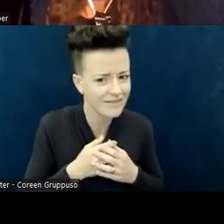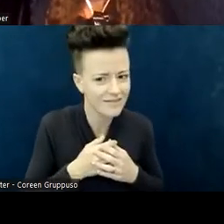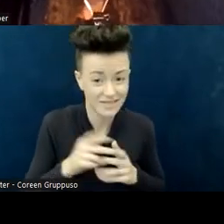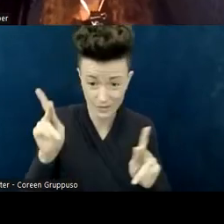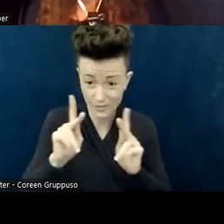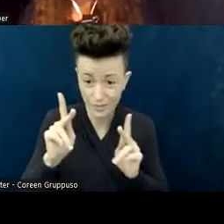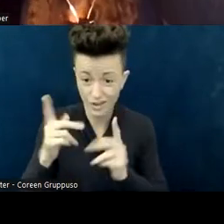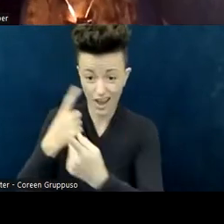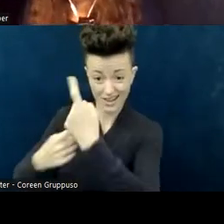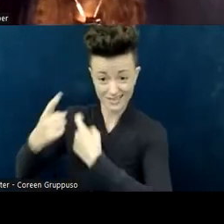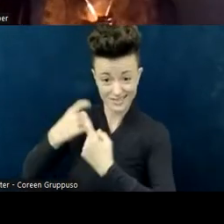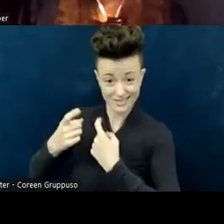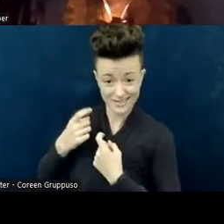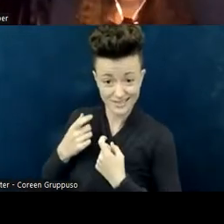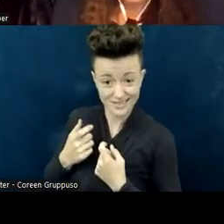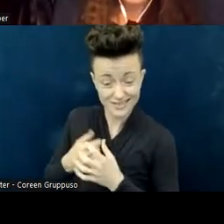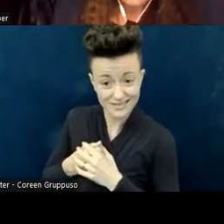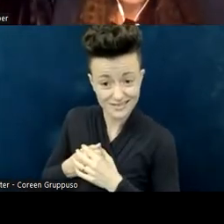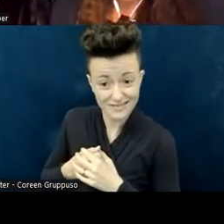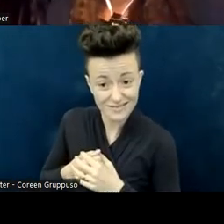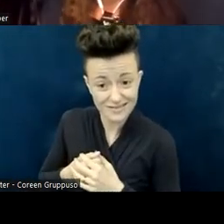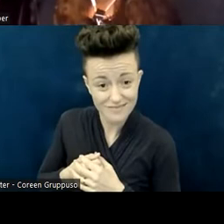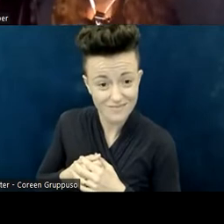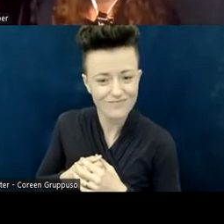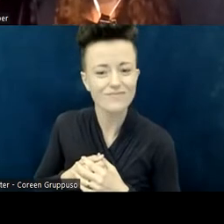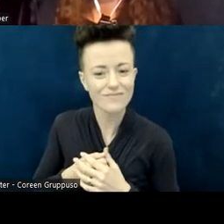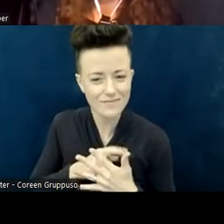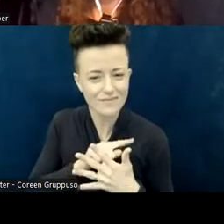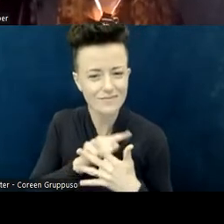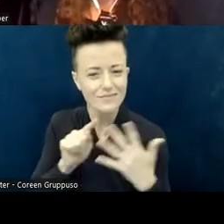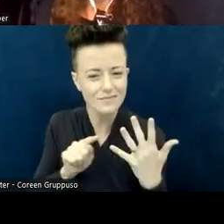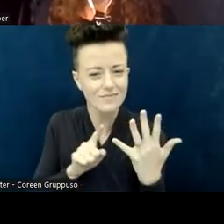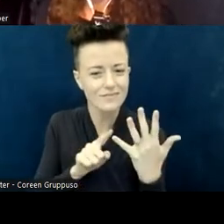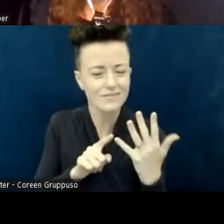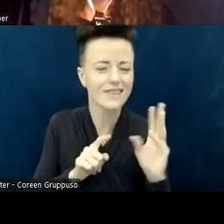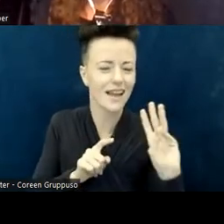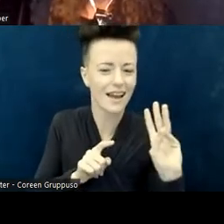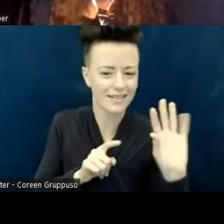Number nine: when you meet people in this new church, this new Bible study,